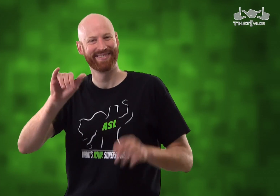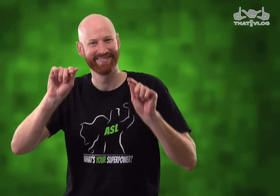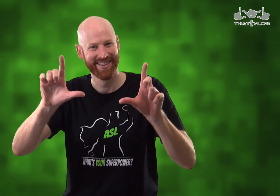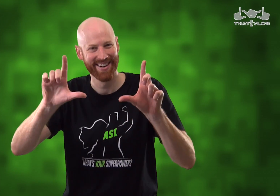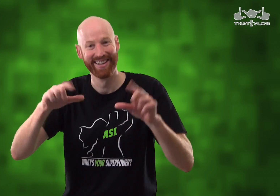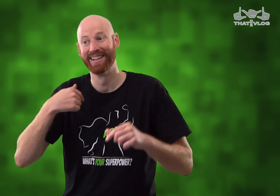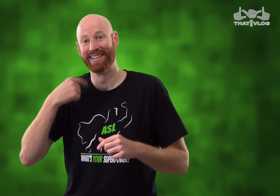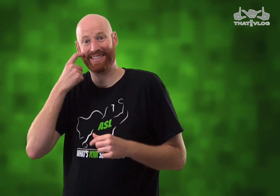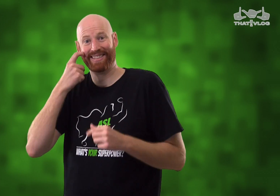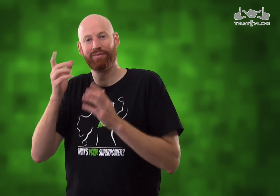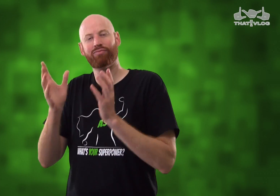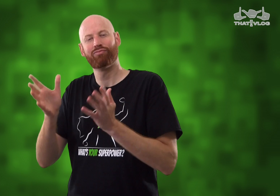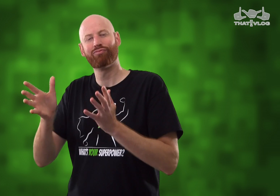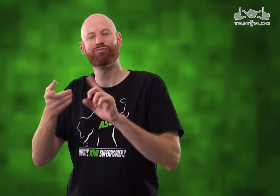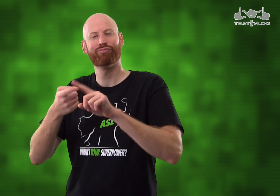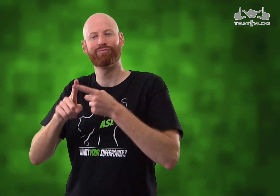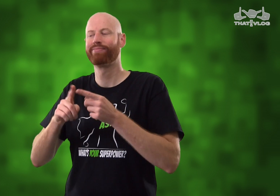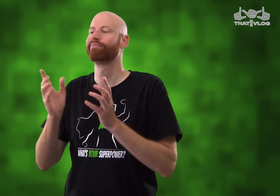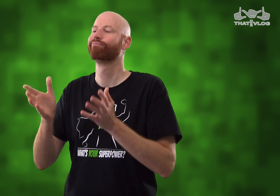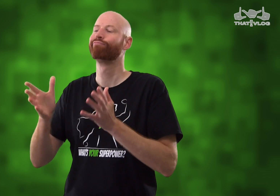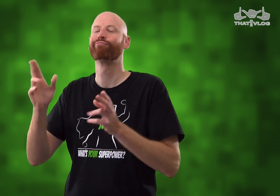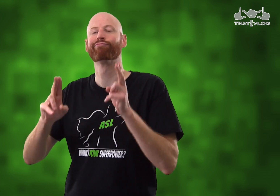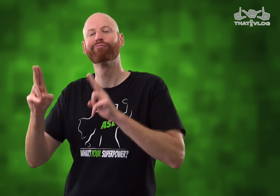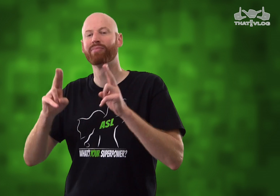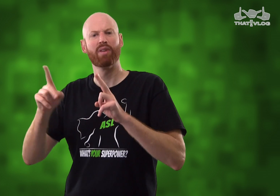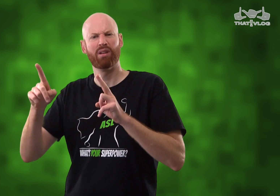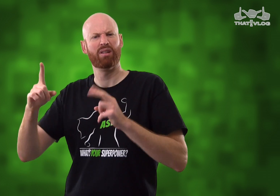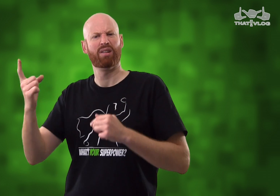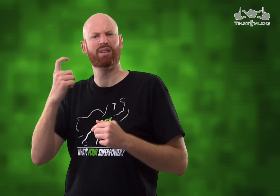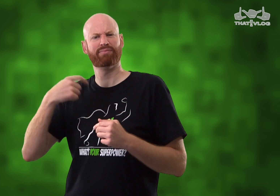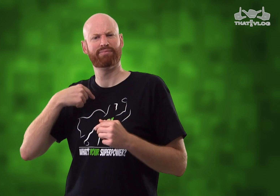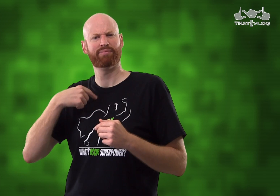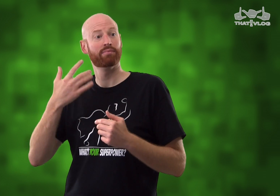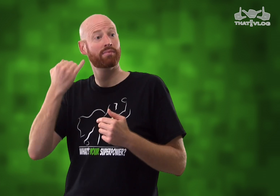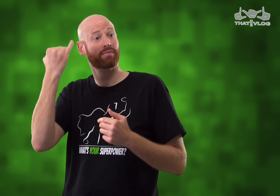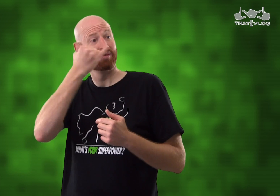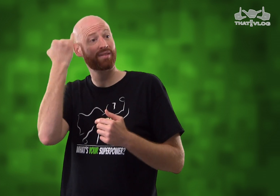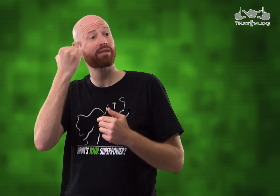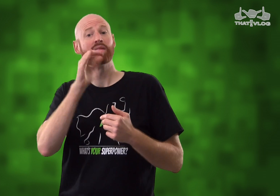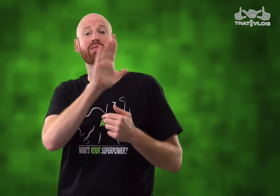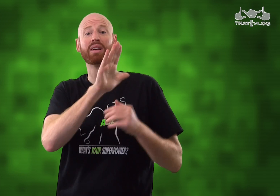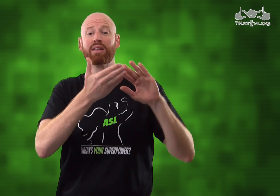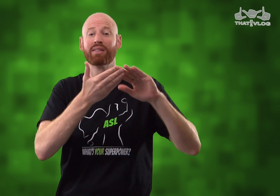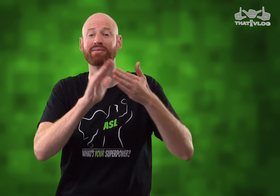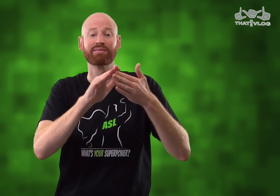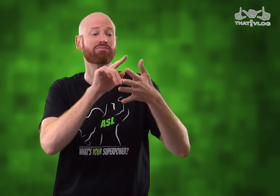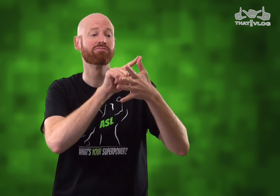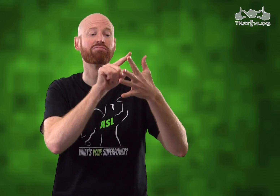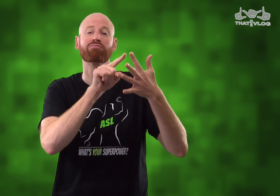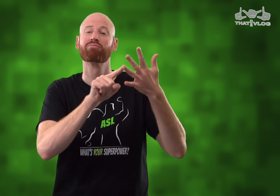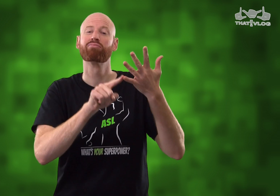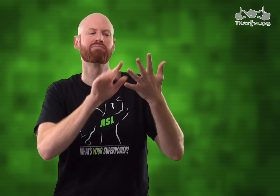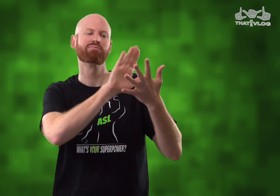Welcome to That!Vlog I was recently chatting with a friend and he asked me, "Over in Italy, what are the different